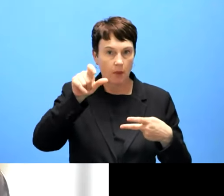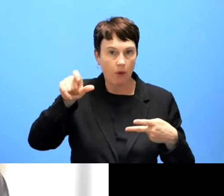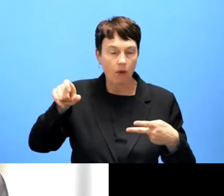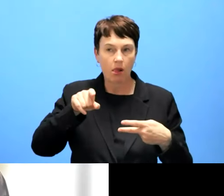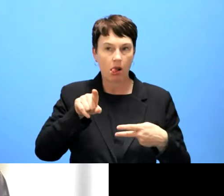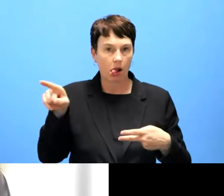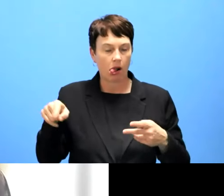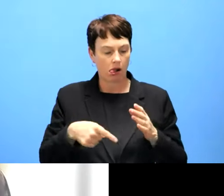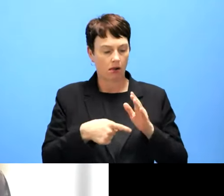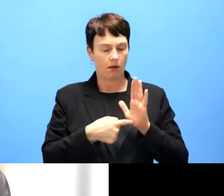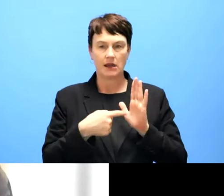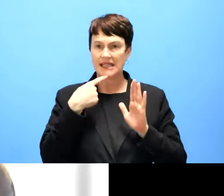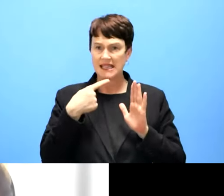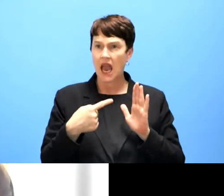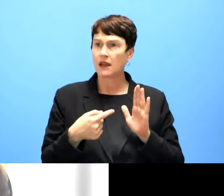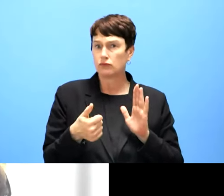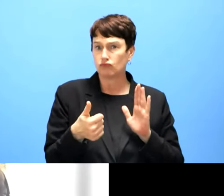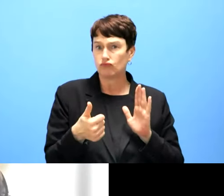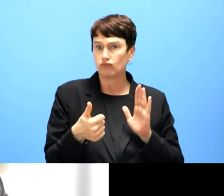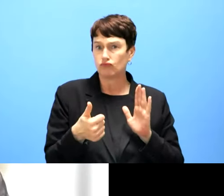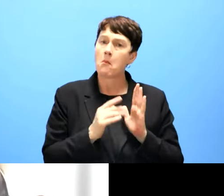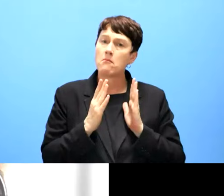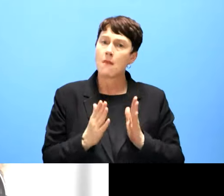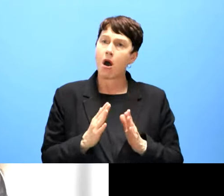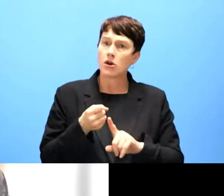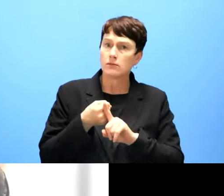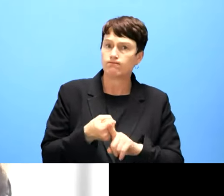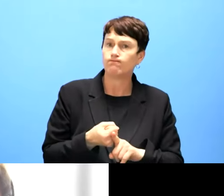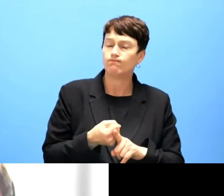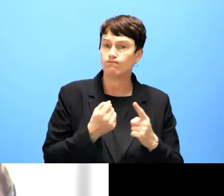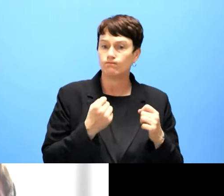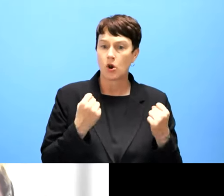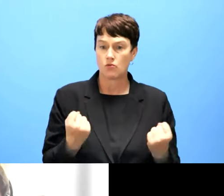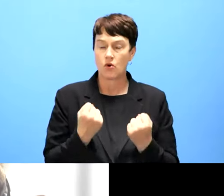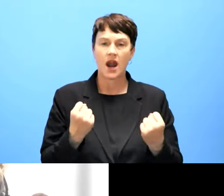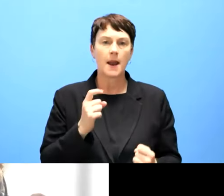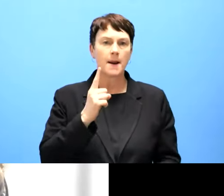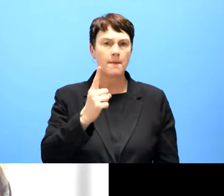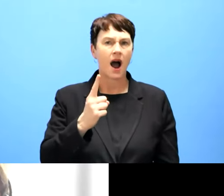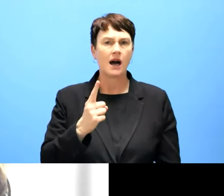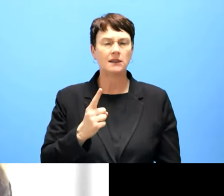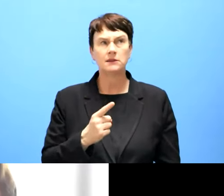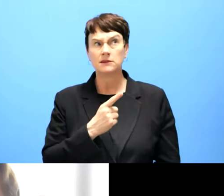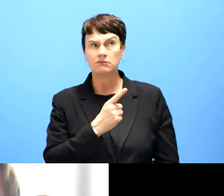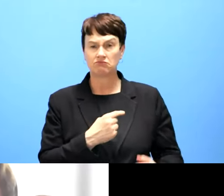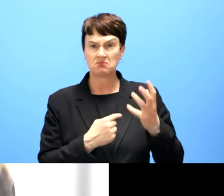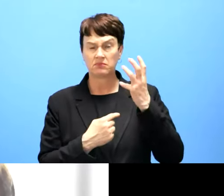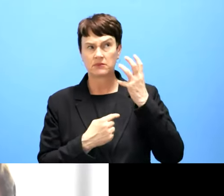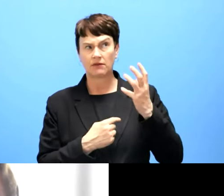doorway but we would like to talk about this public sector body in our language. I think this